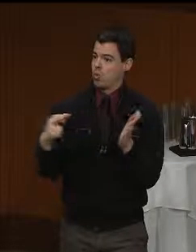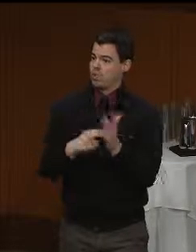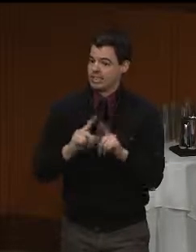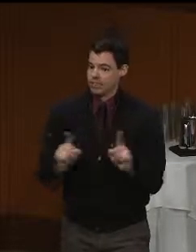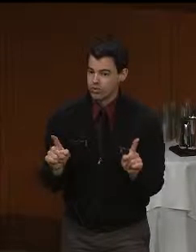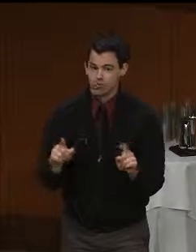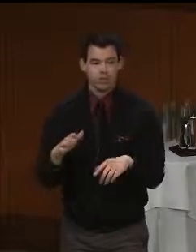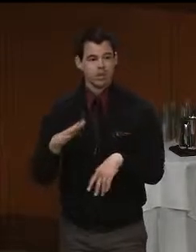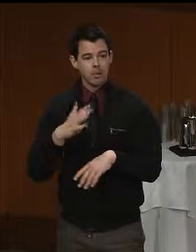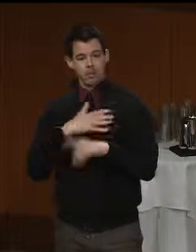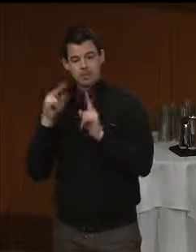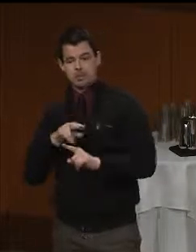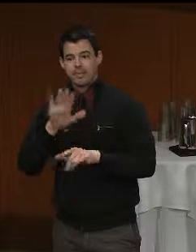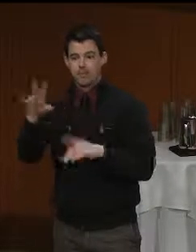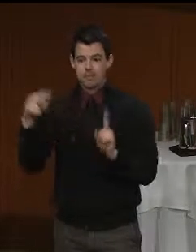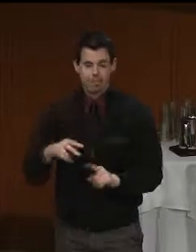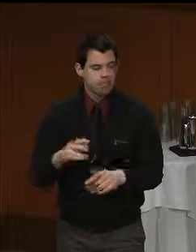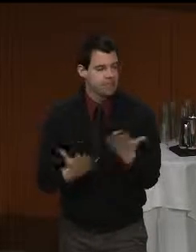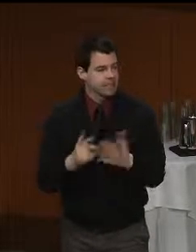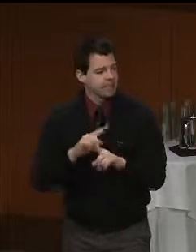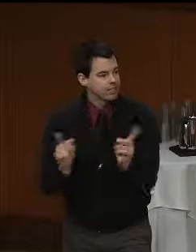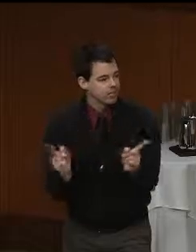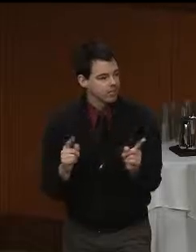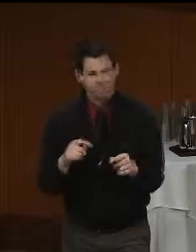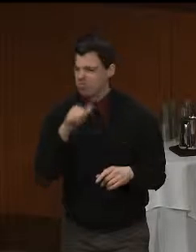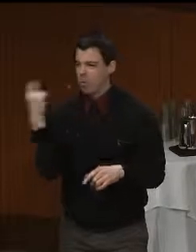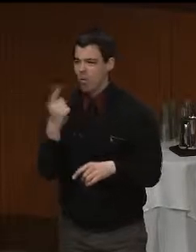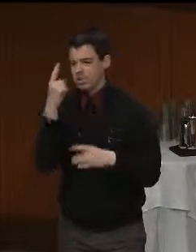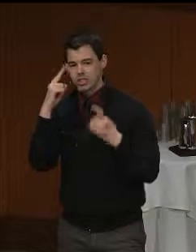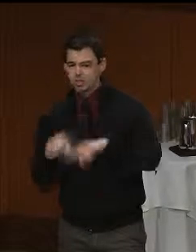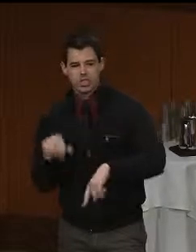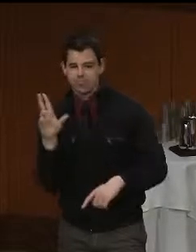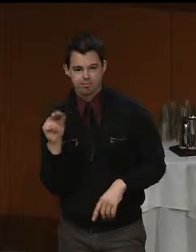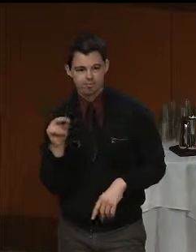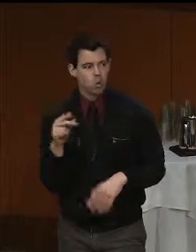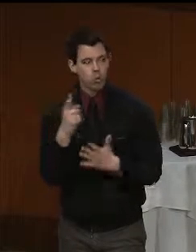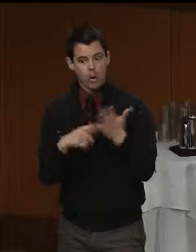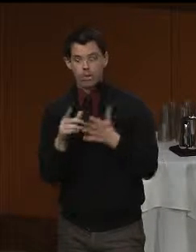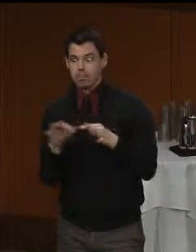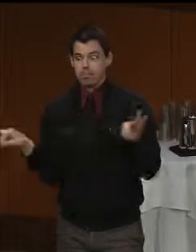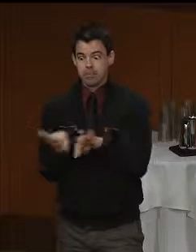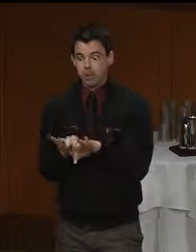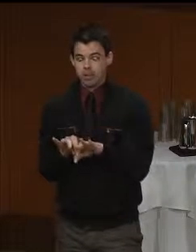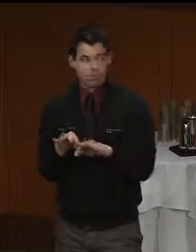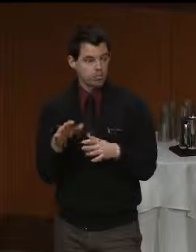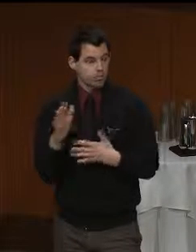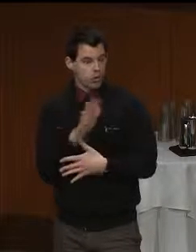not always agree all the time of what the immediate priorities are, but I do need you